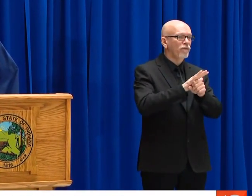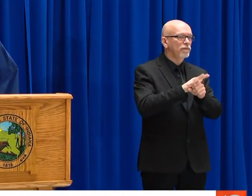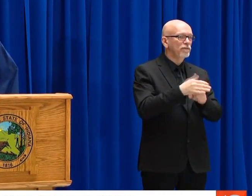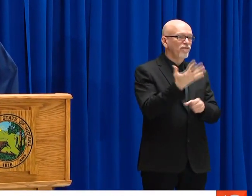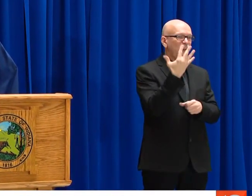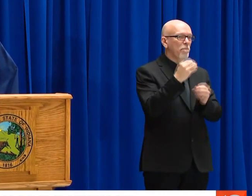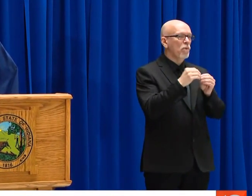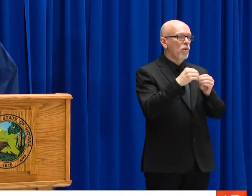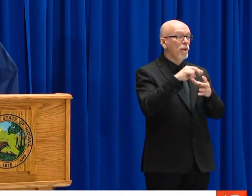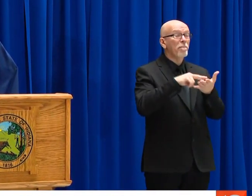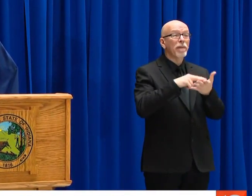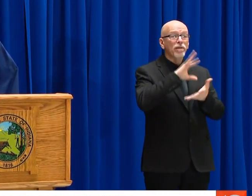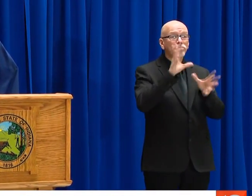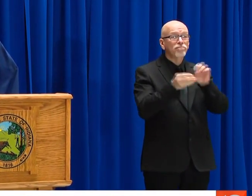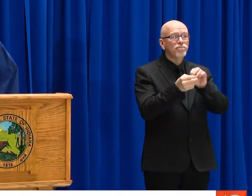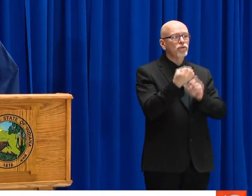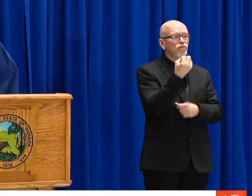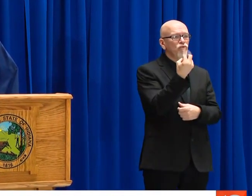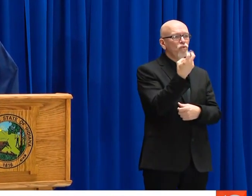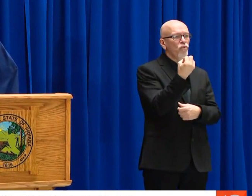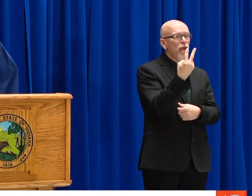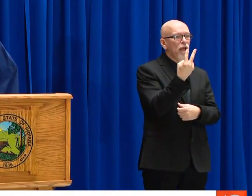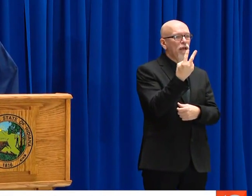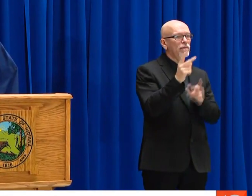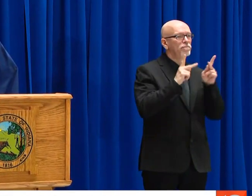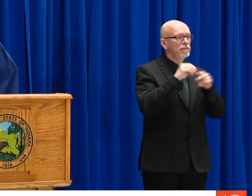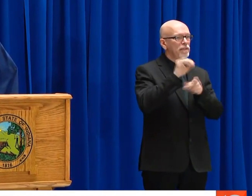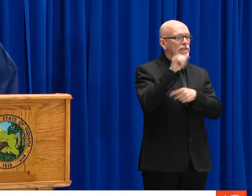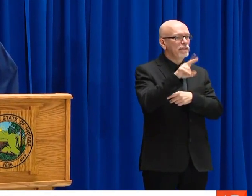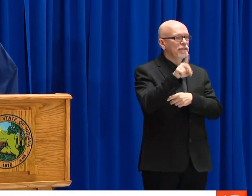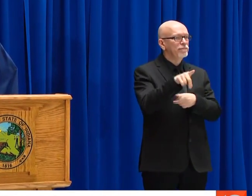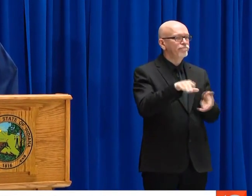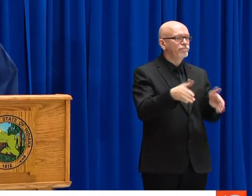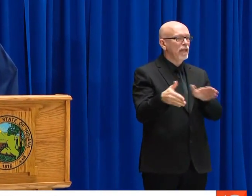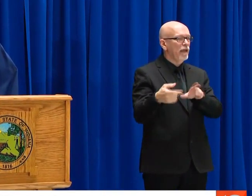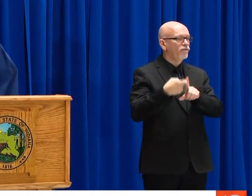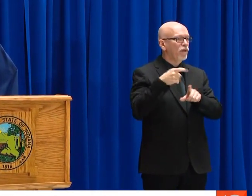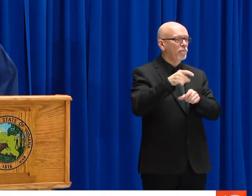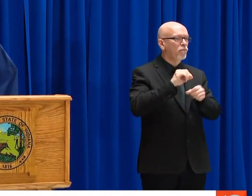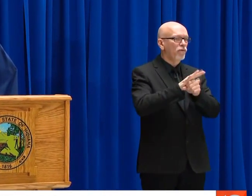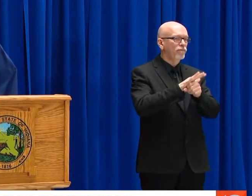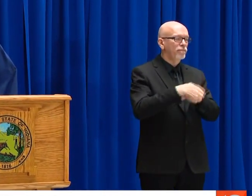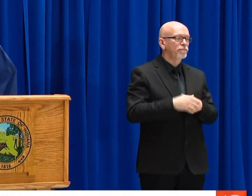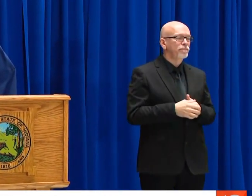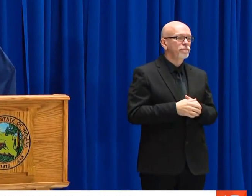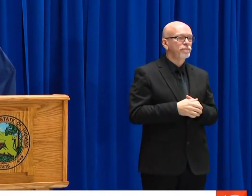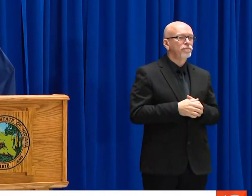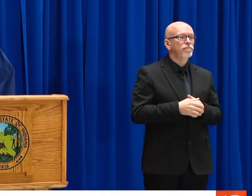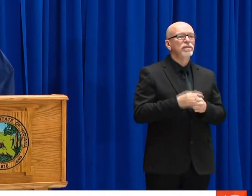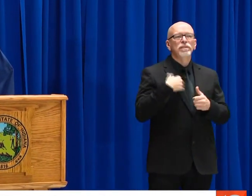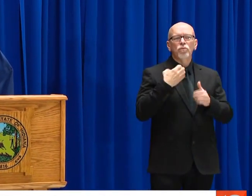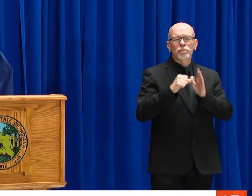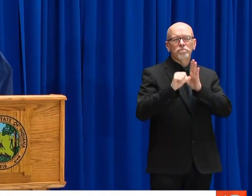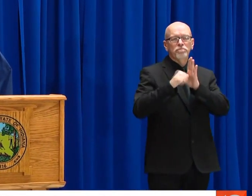COMMISSIONER. WE HAVE TO SADLY REPORT THAT WE REPORTED ON FIVE ADDITIONAL INDIANA DEATHS FROM COVID-19.